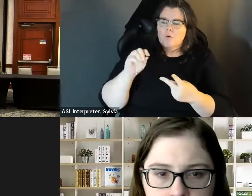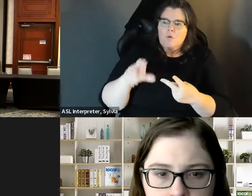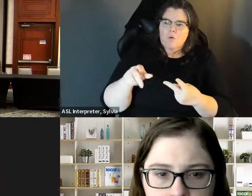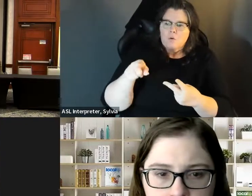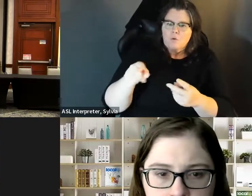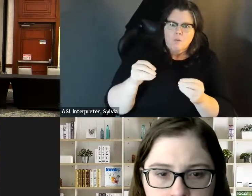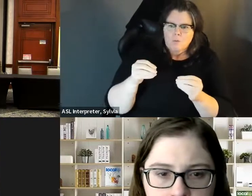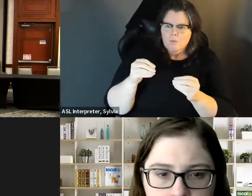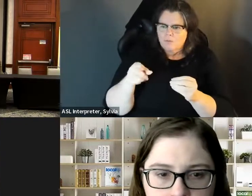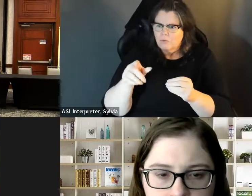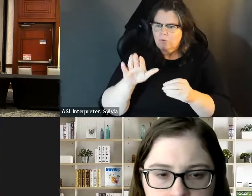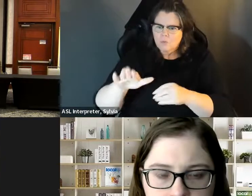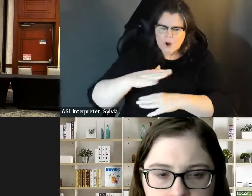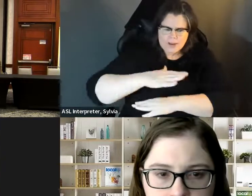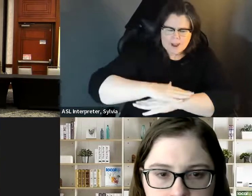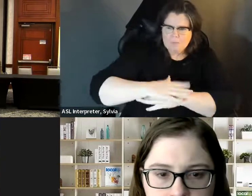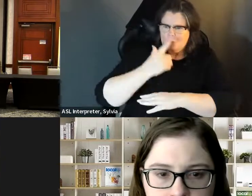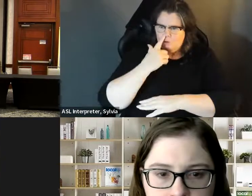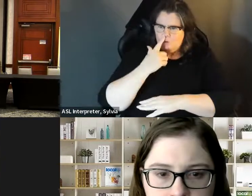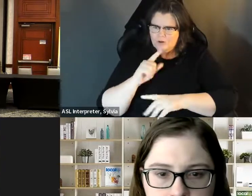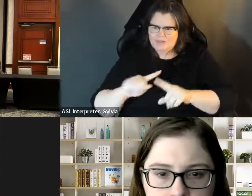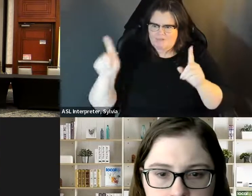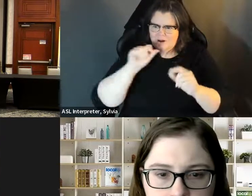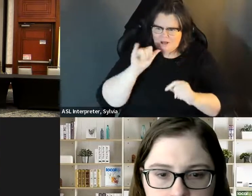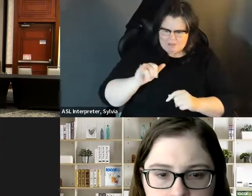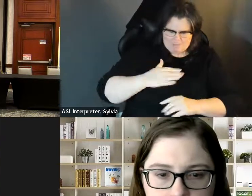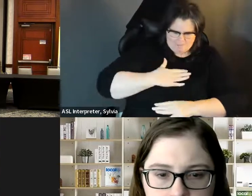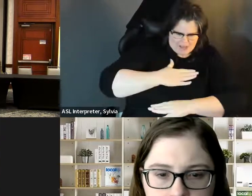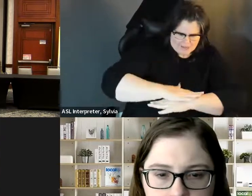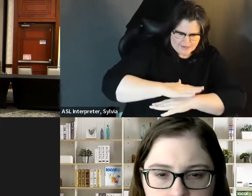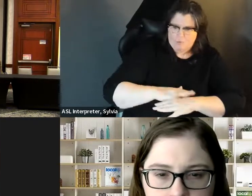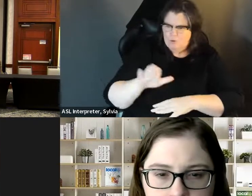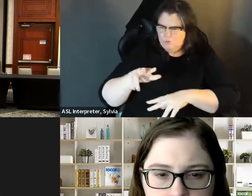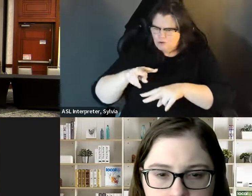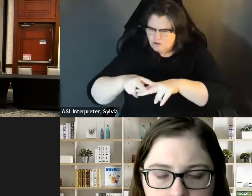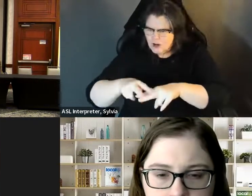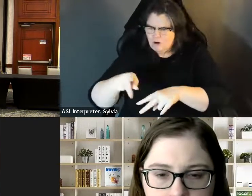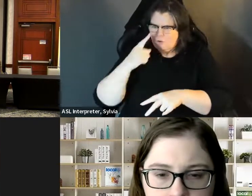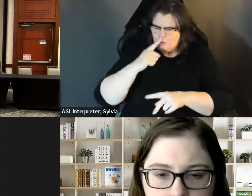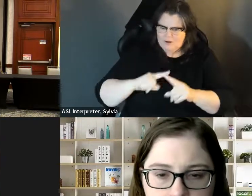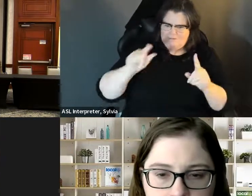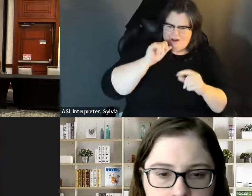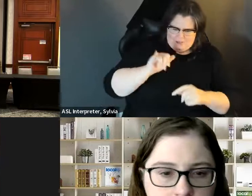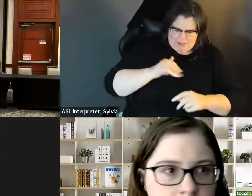candidate has their own opinion or whatever. It might take us longer -- we might have to sit at the table You know we might have to sit at the table differently, or have extra space, or have a reamp putting for us to be able to get there.